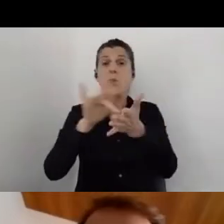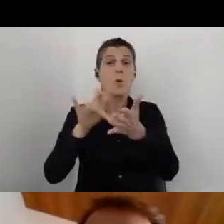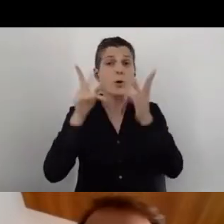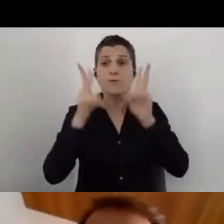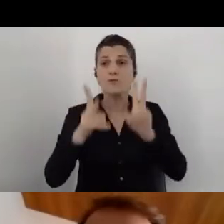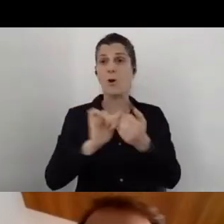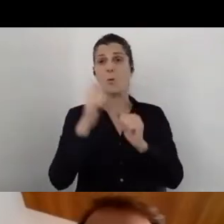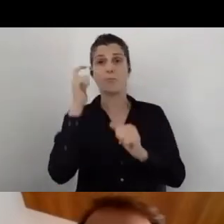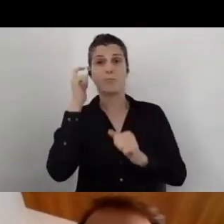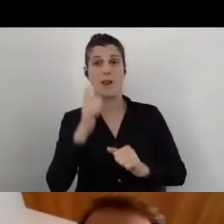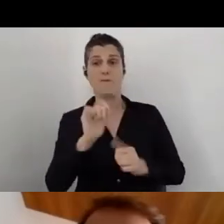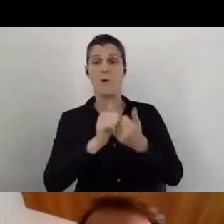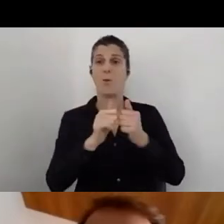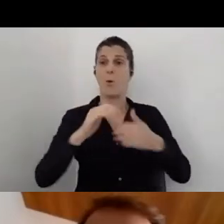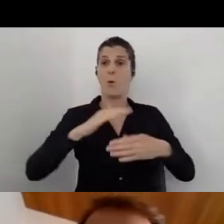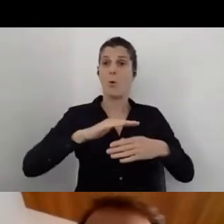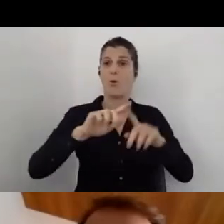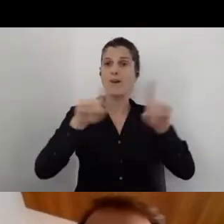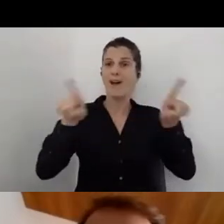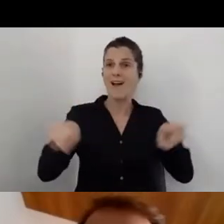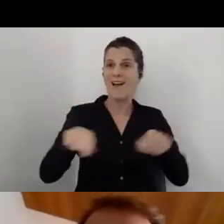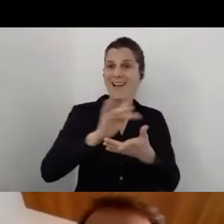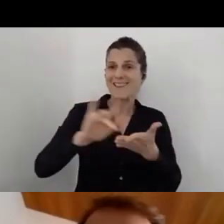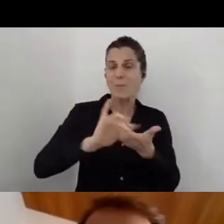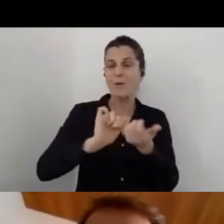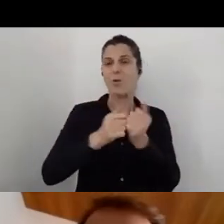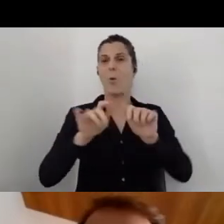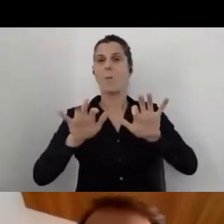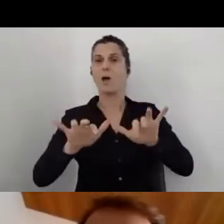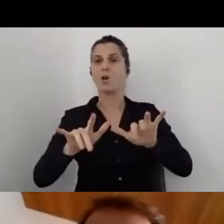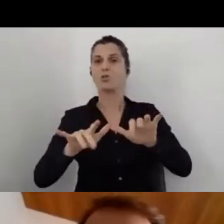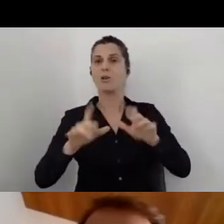or computer via A-Check app.